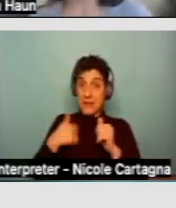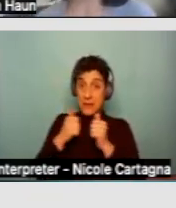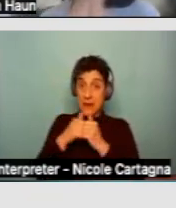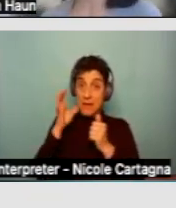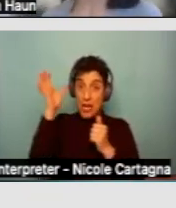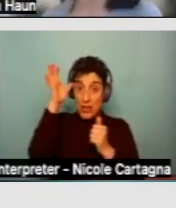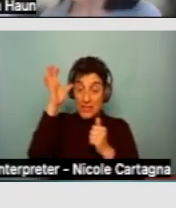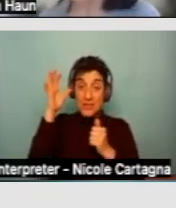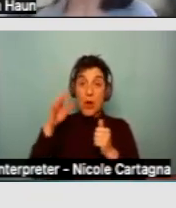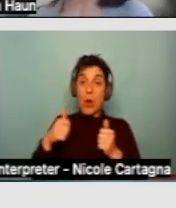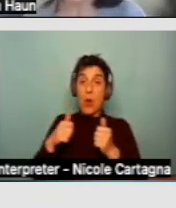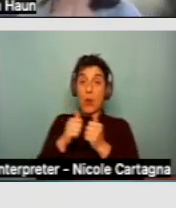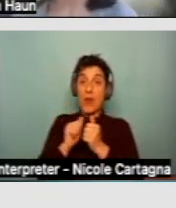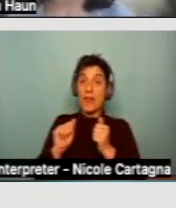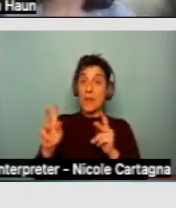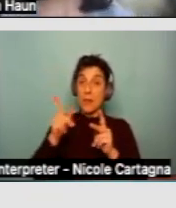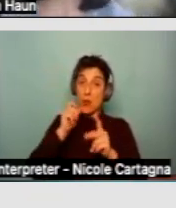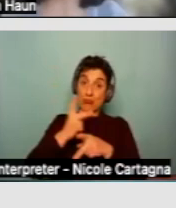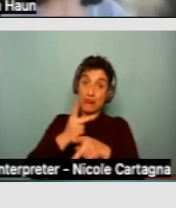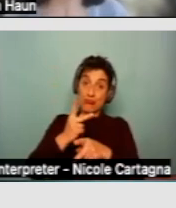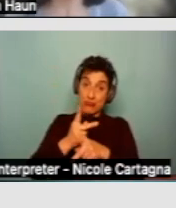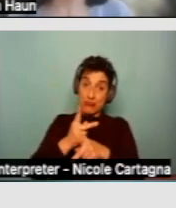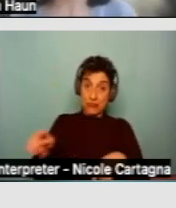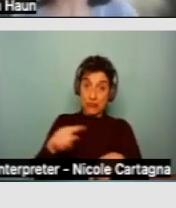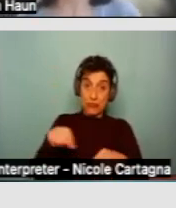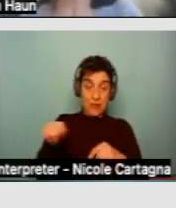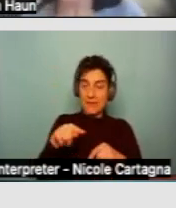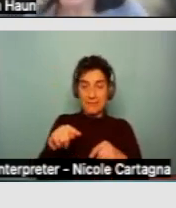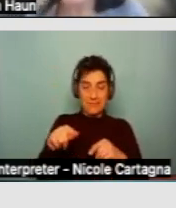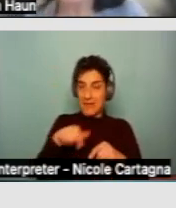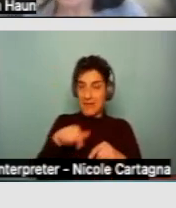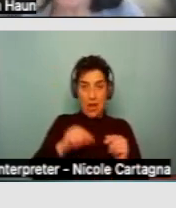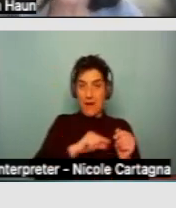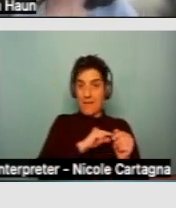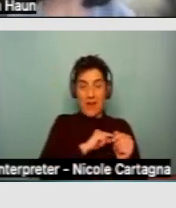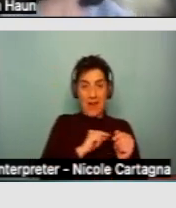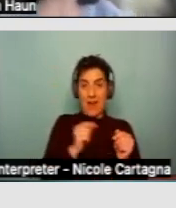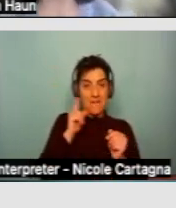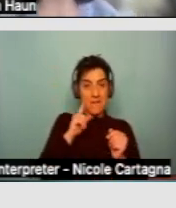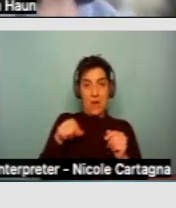with their conservators, for example, they, unfortunately, are not eligible for rental